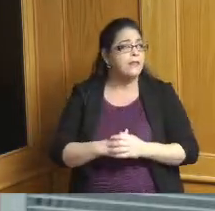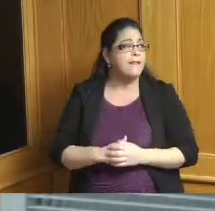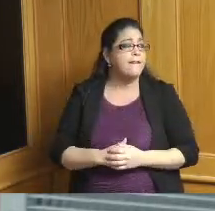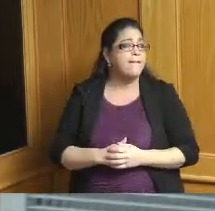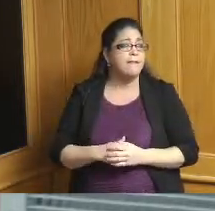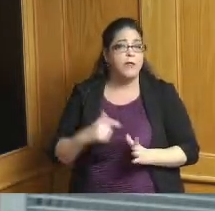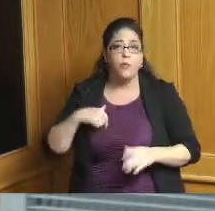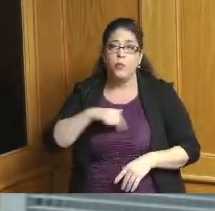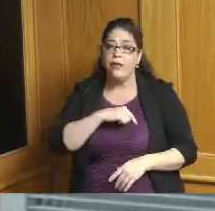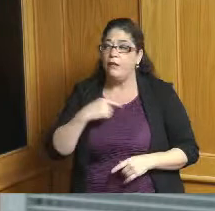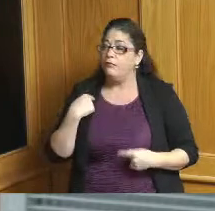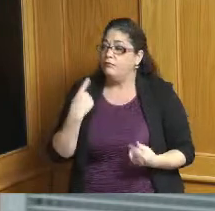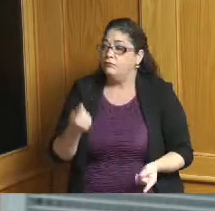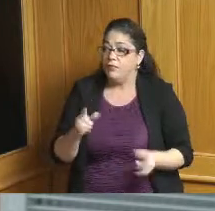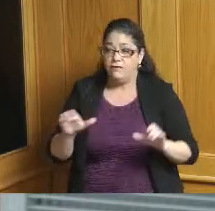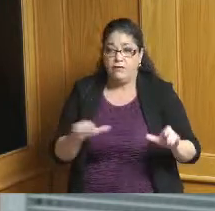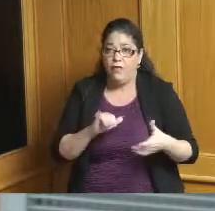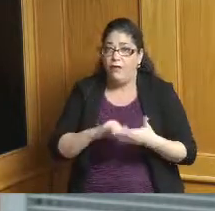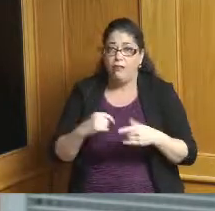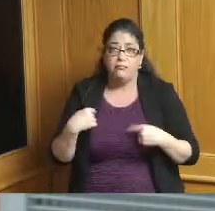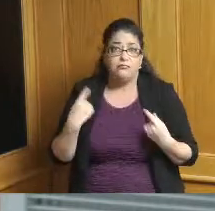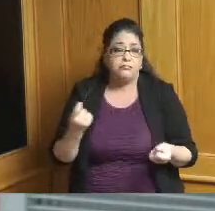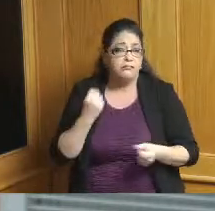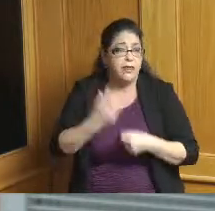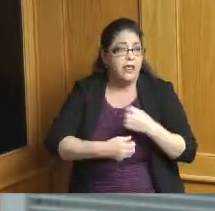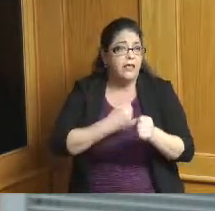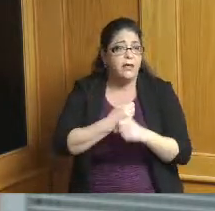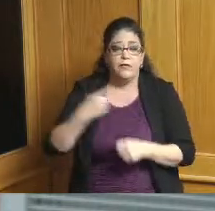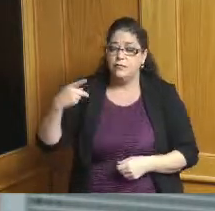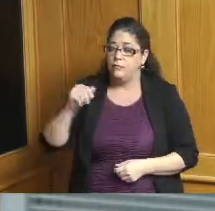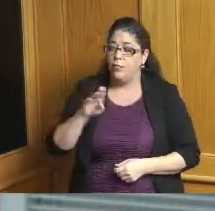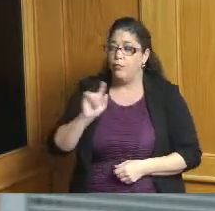certainly have done that Paul's been a great partner working with us